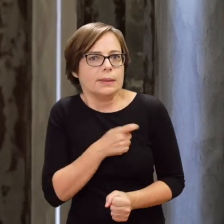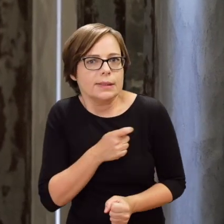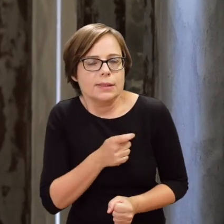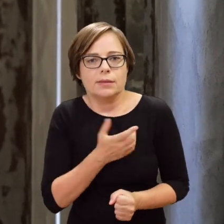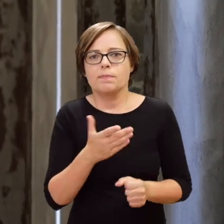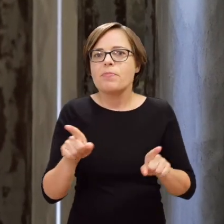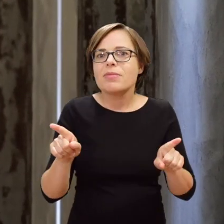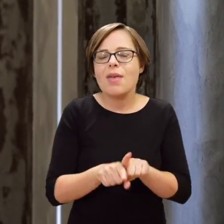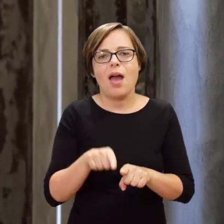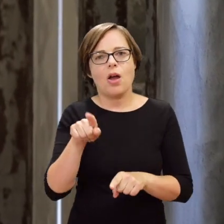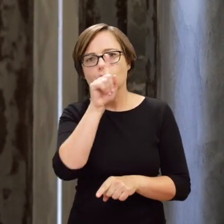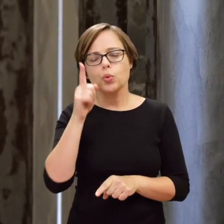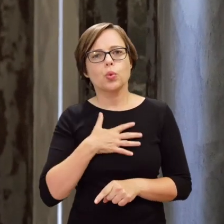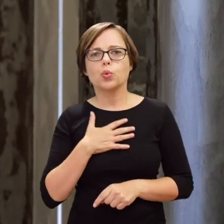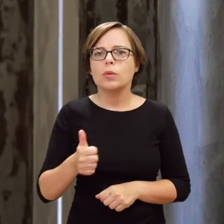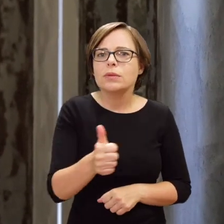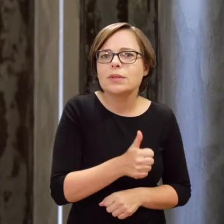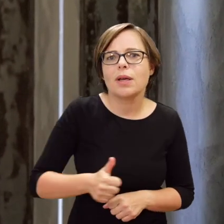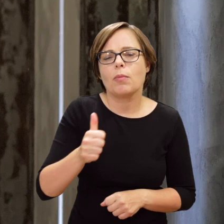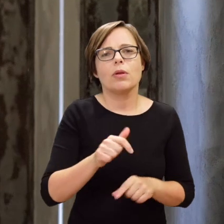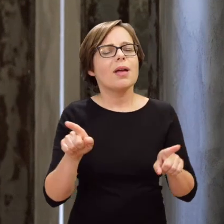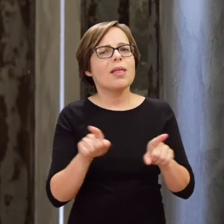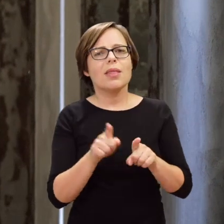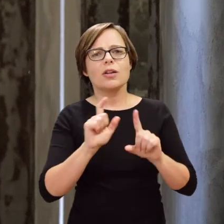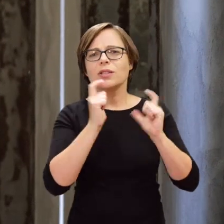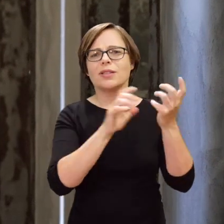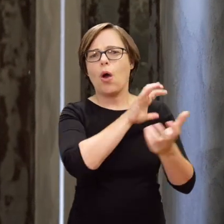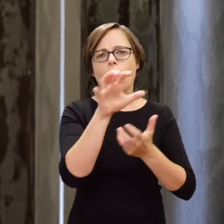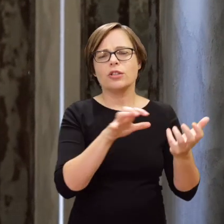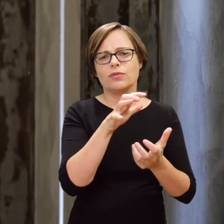and also about feeling lonely and abandoned by the whole world.